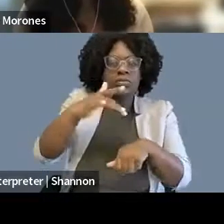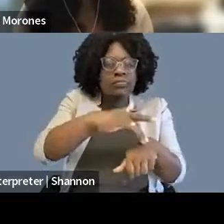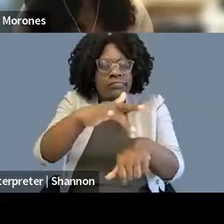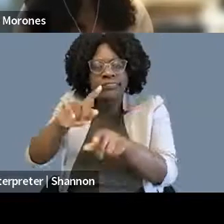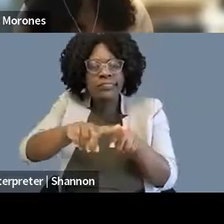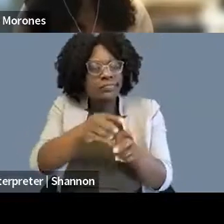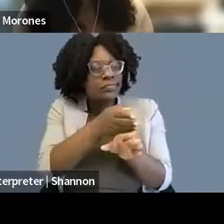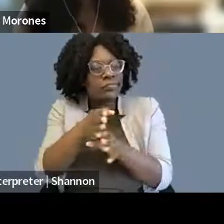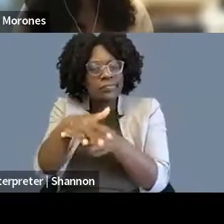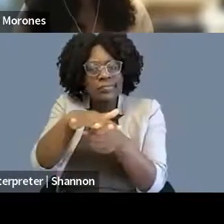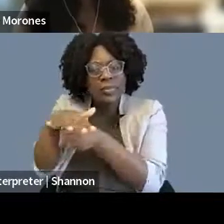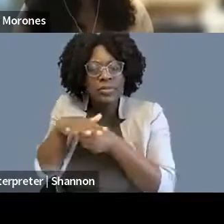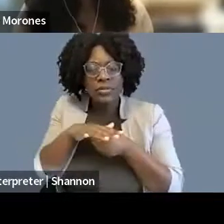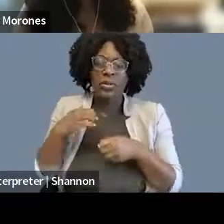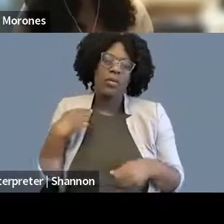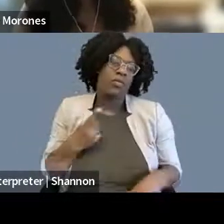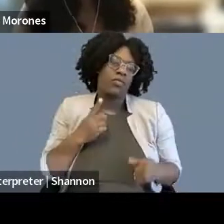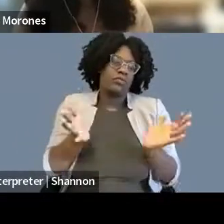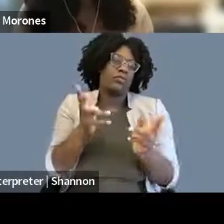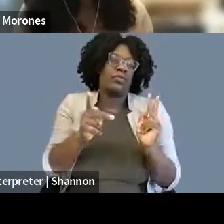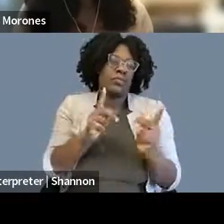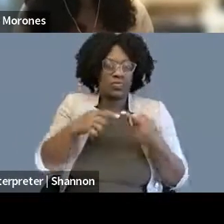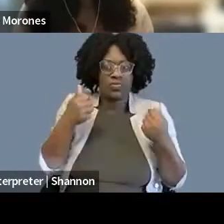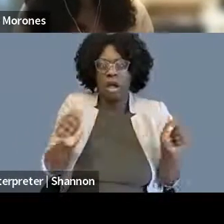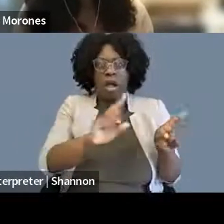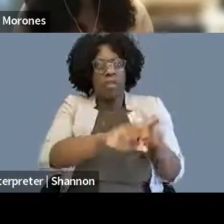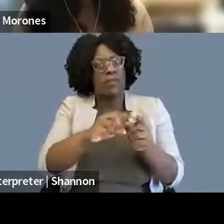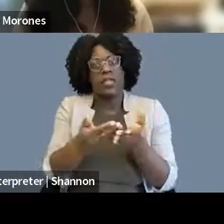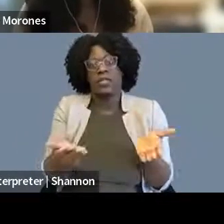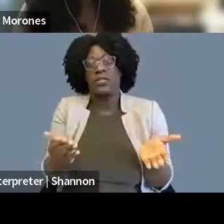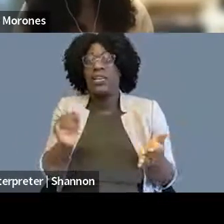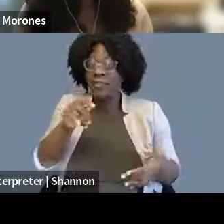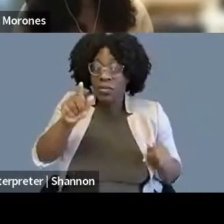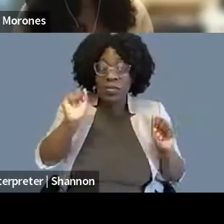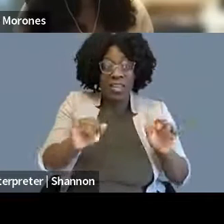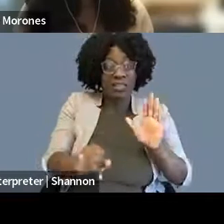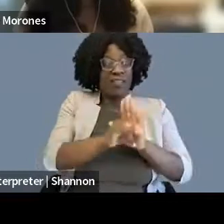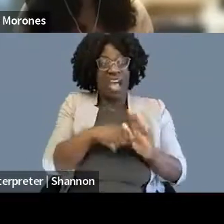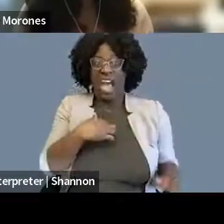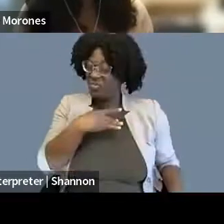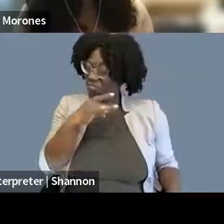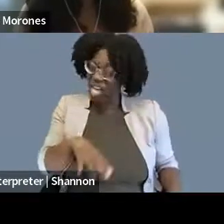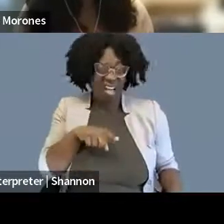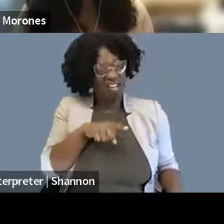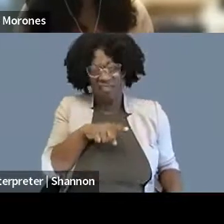I think the more you can identify something you hate, that is wonderful, actually, because it rules out the things